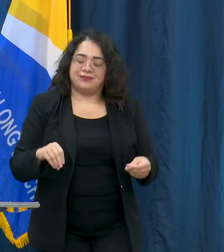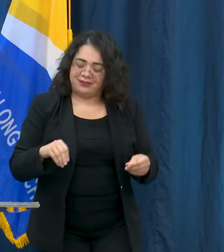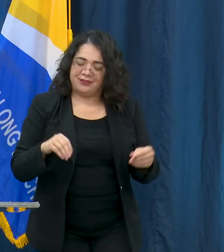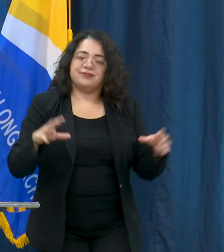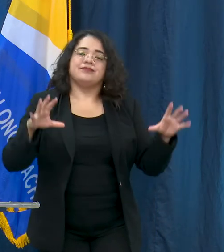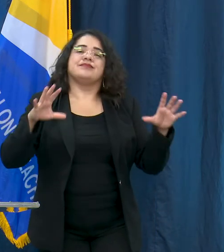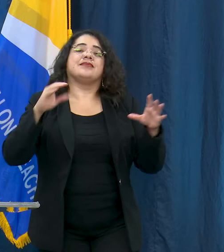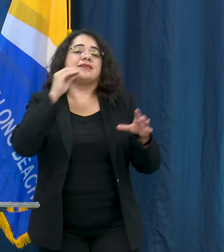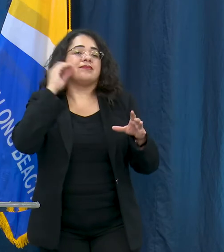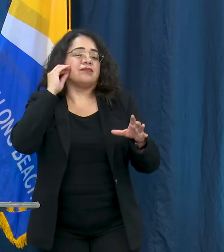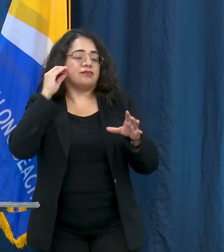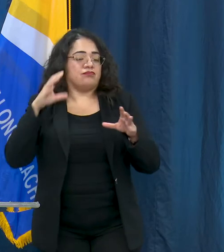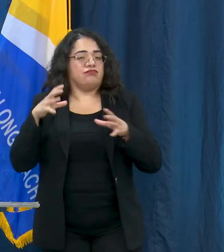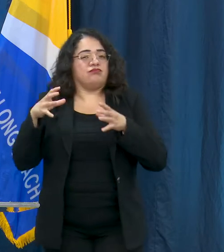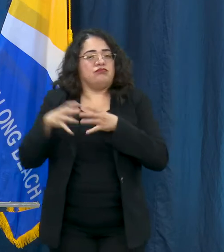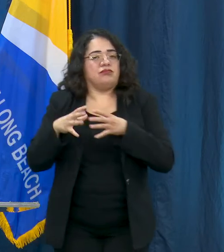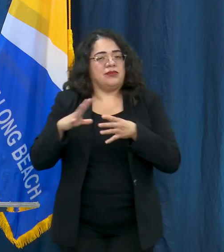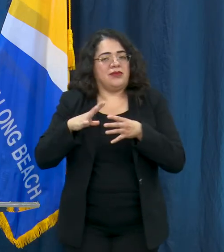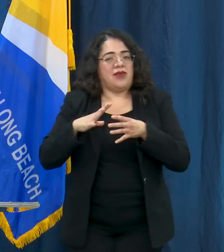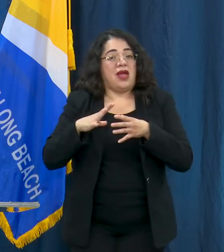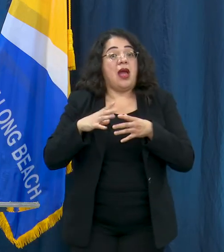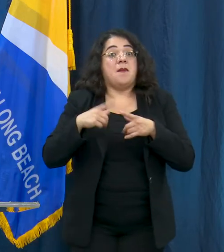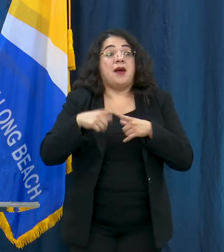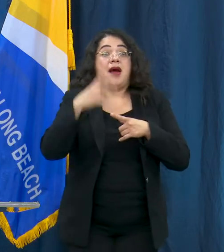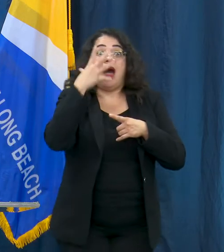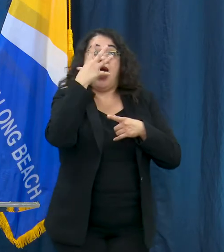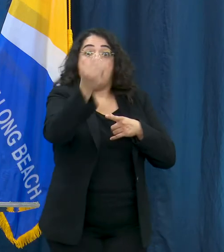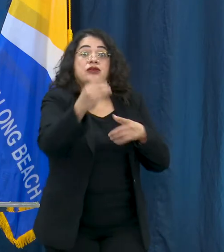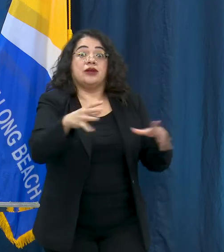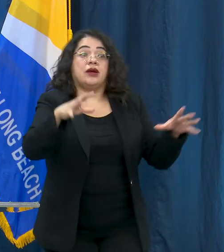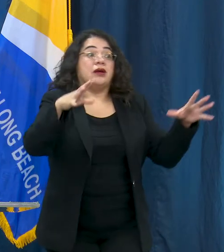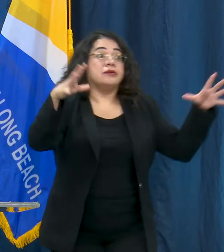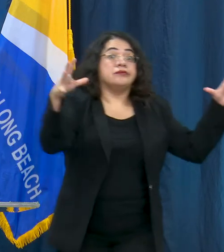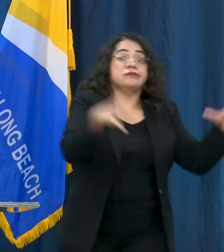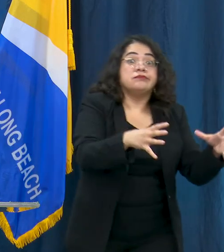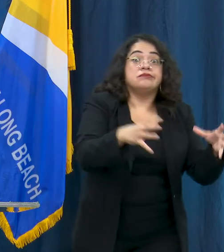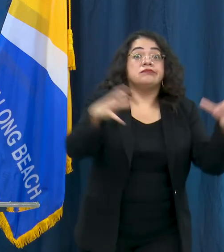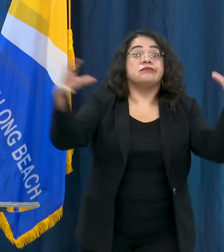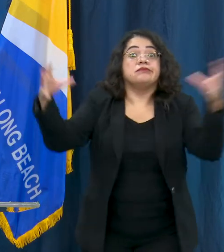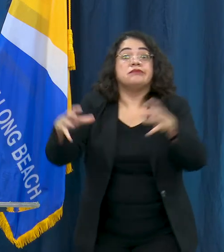households are still prohibited under the safer at home order